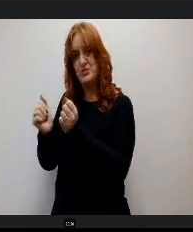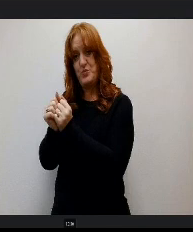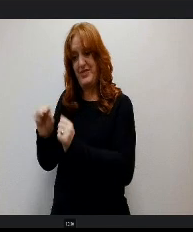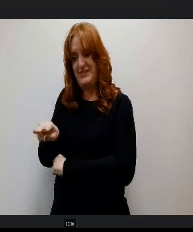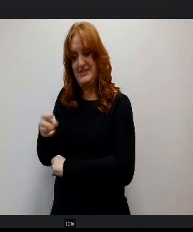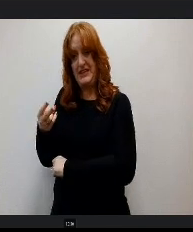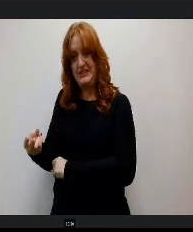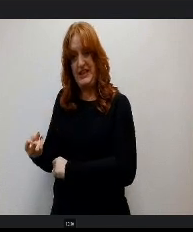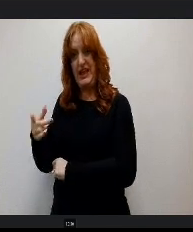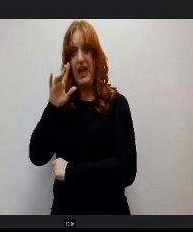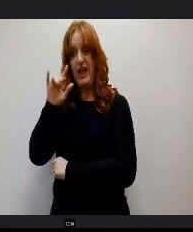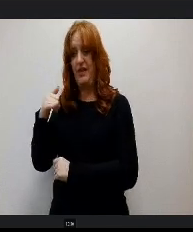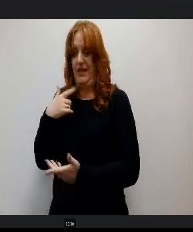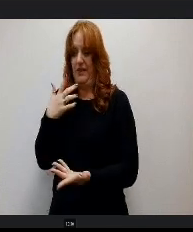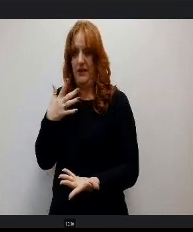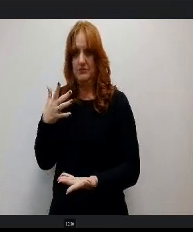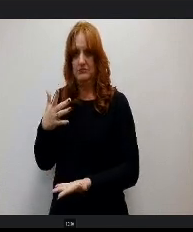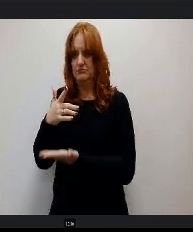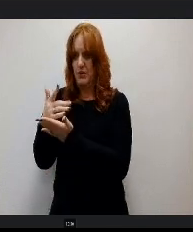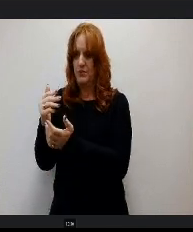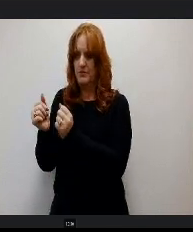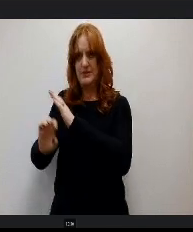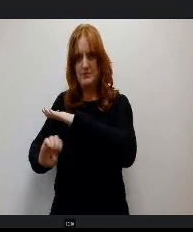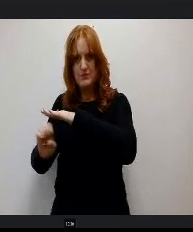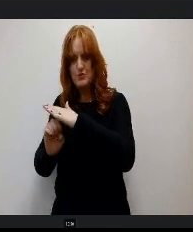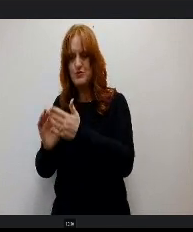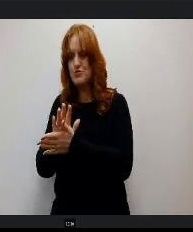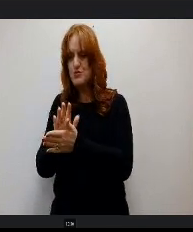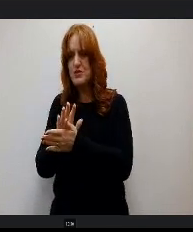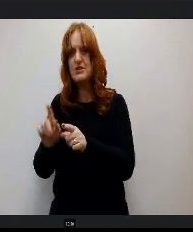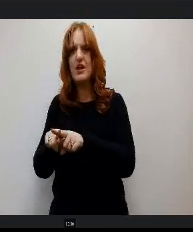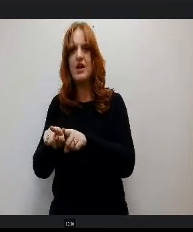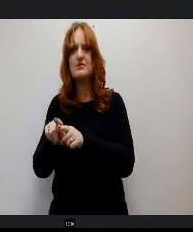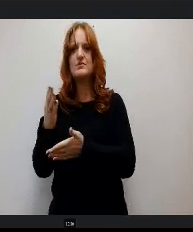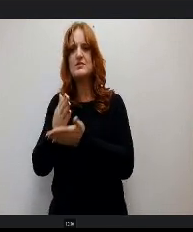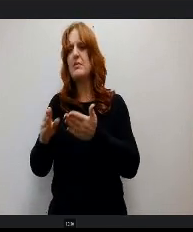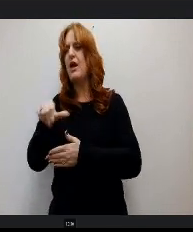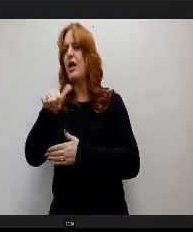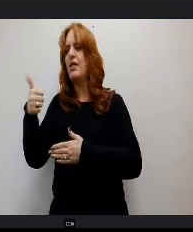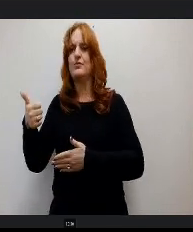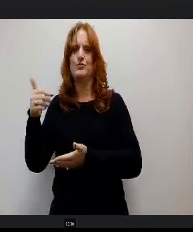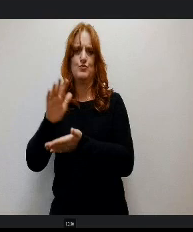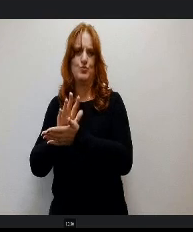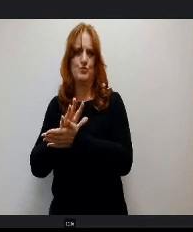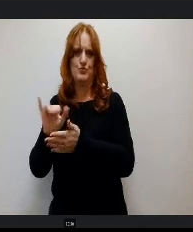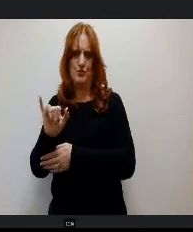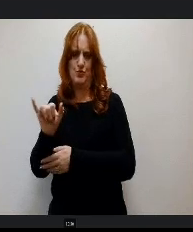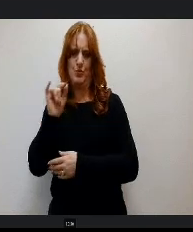with schools like Encompass Heights Elementary and some of the other satellite e services at other schools, we have the